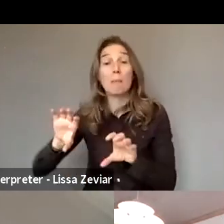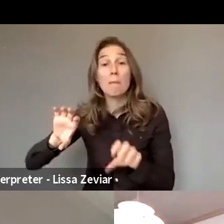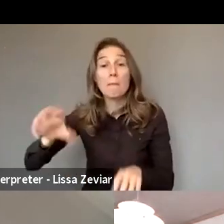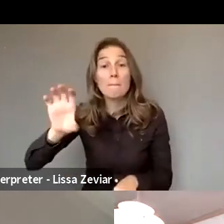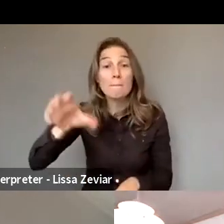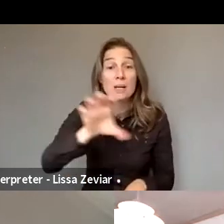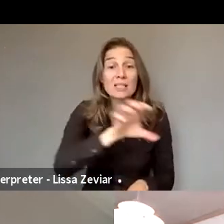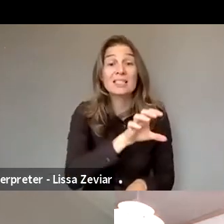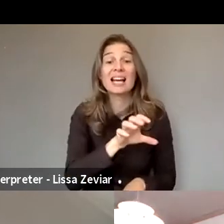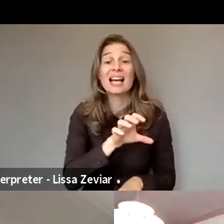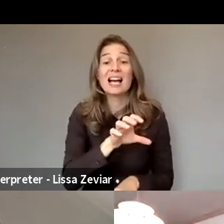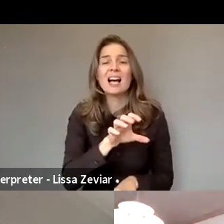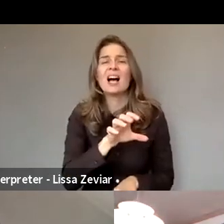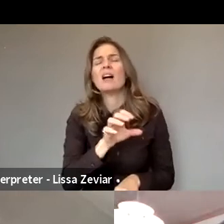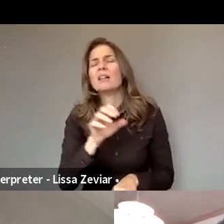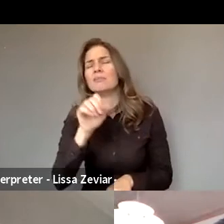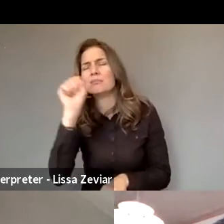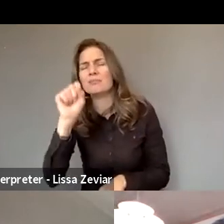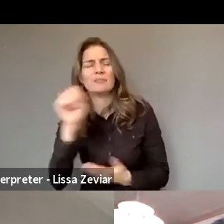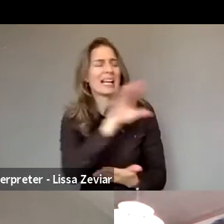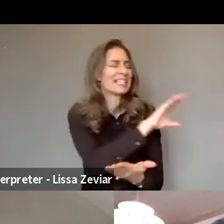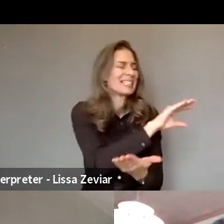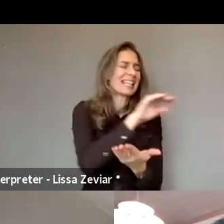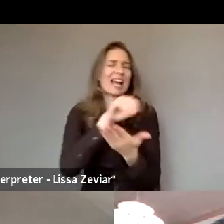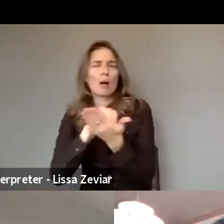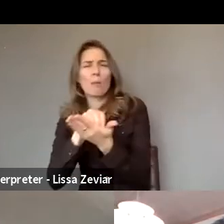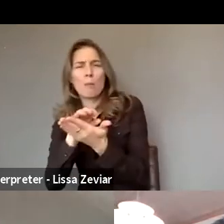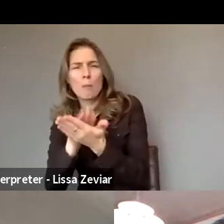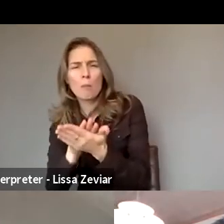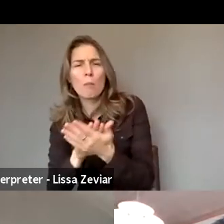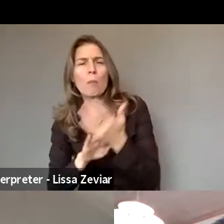not only take on board the strategy but also take it a step further.